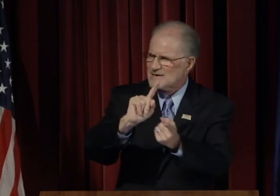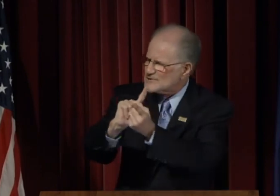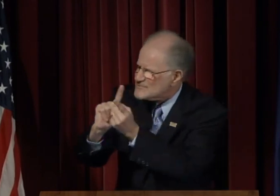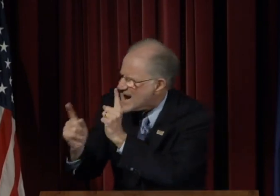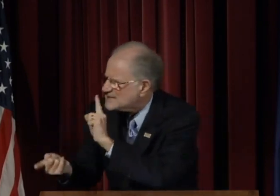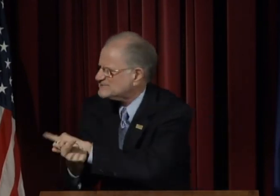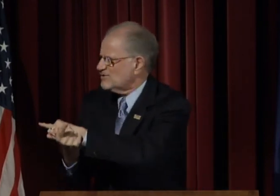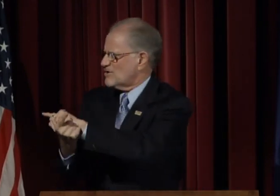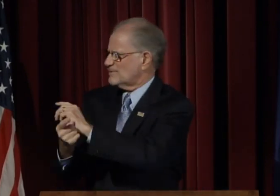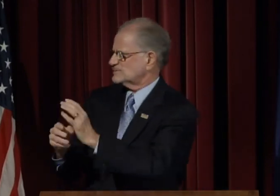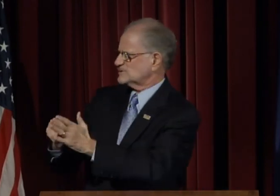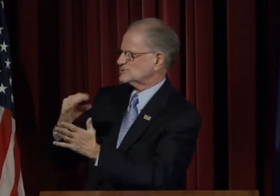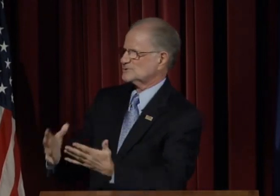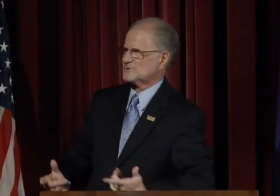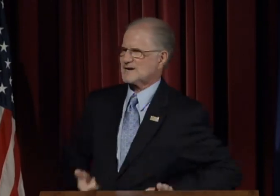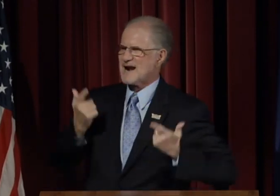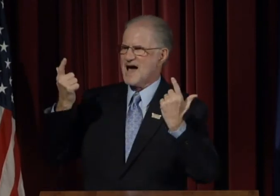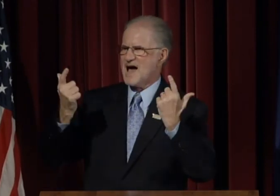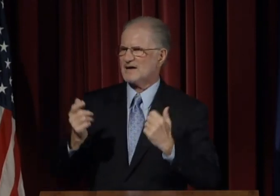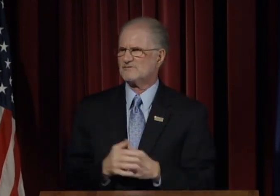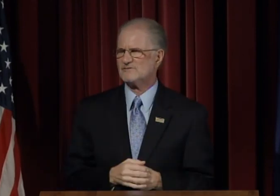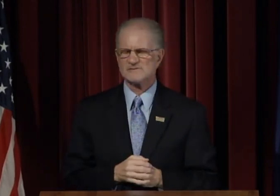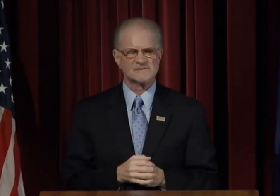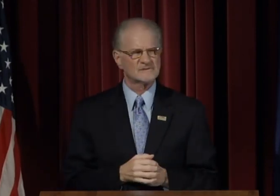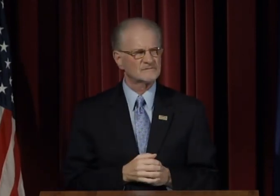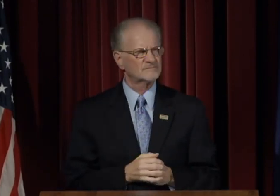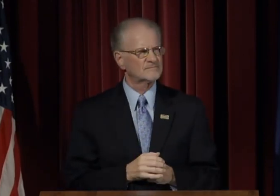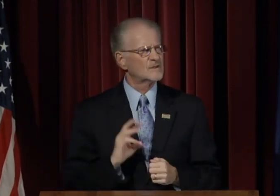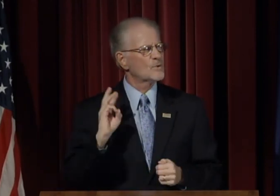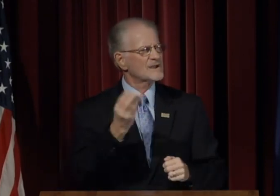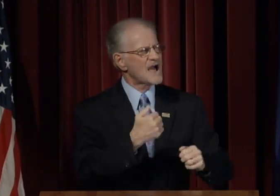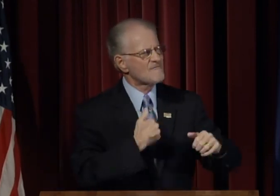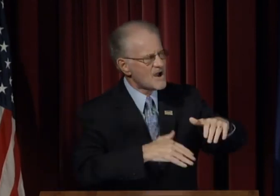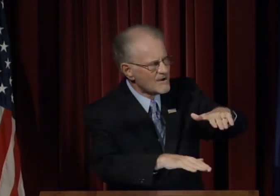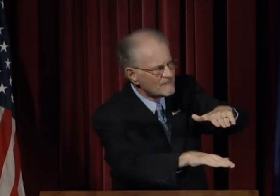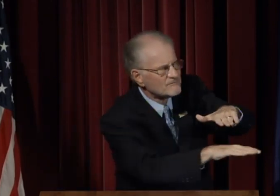Gallaudet transforms students lives,